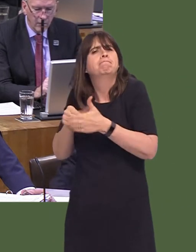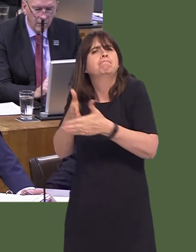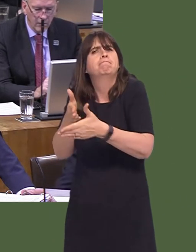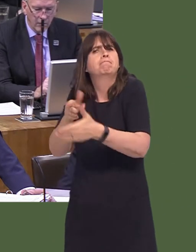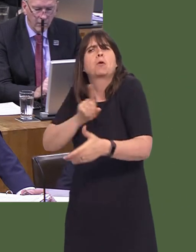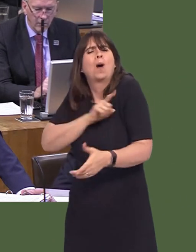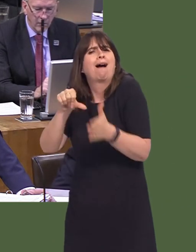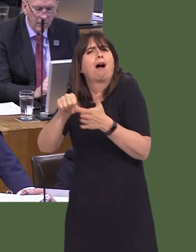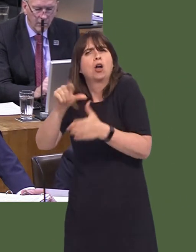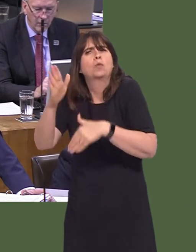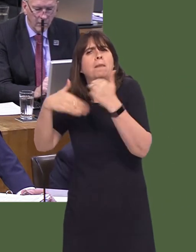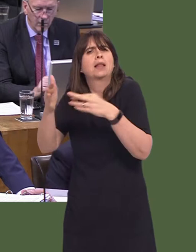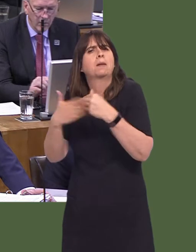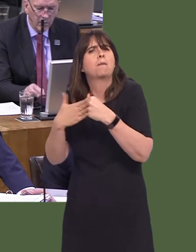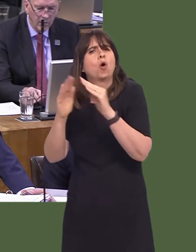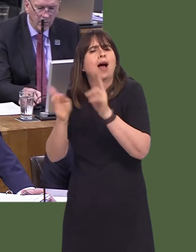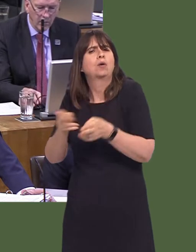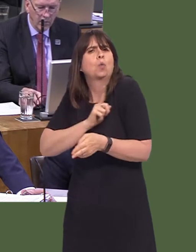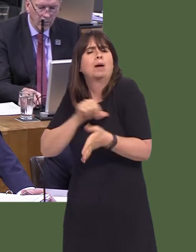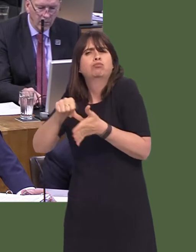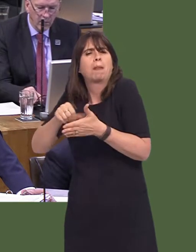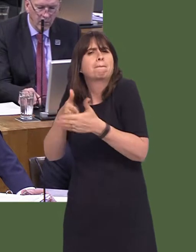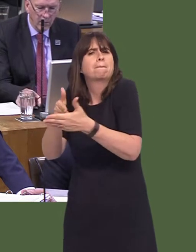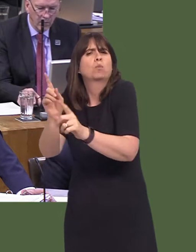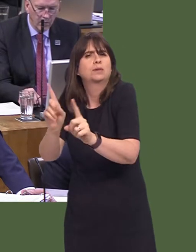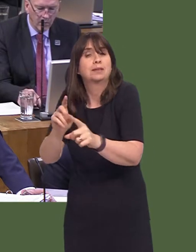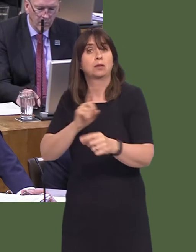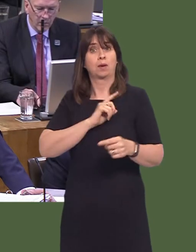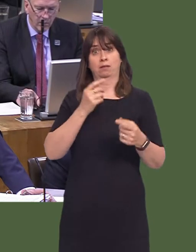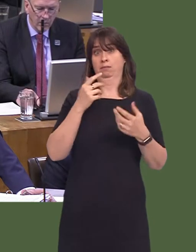housing. That relationship is reflected in the recent announcement to quadruple the Wales